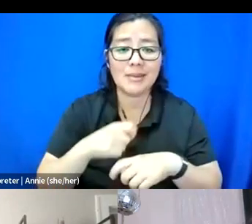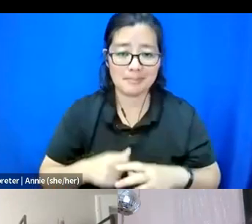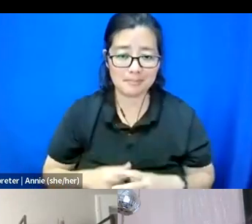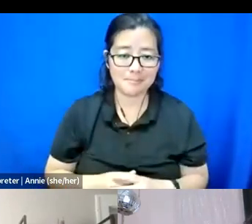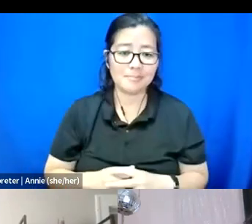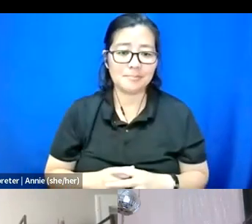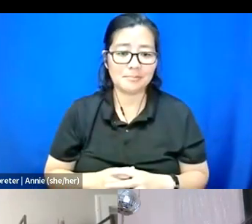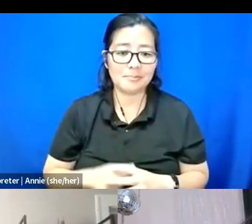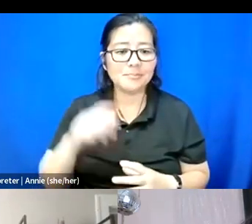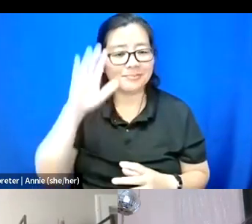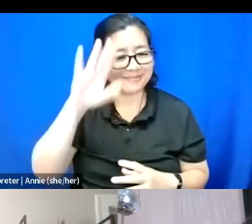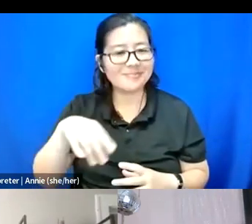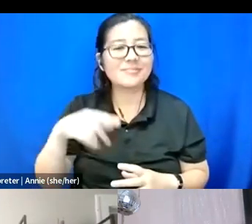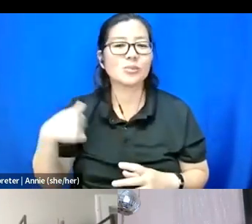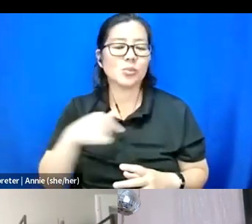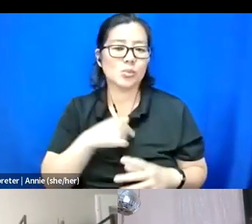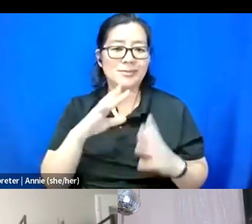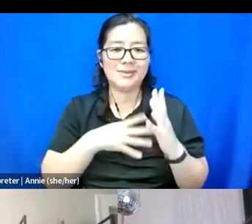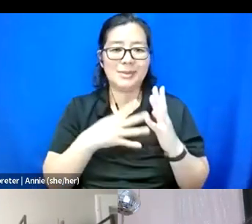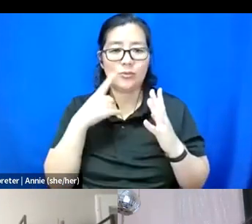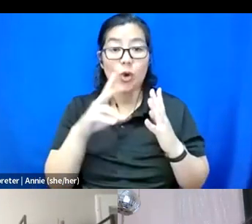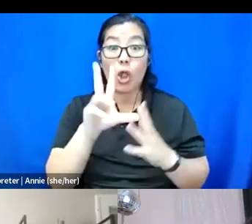I know we had scheduled for 30 minutes for Q&A.